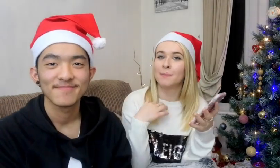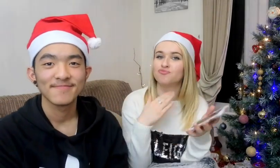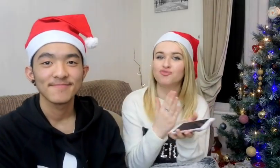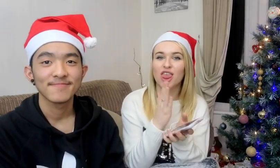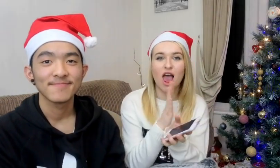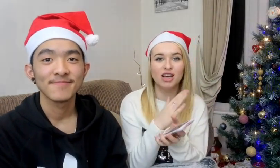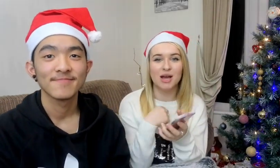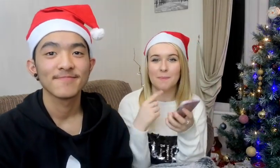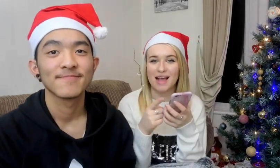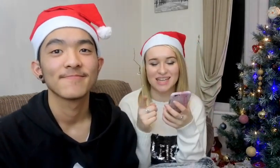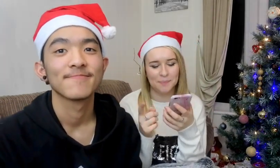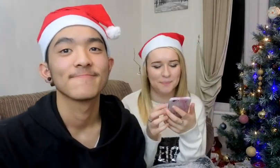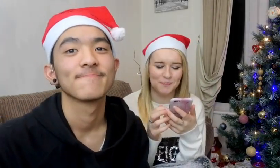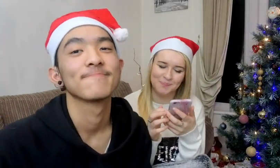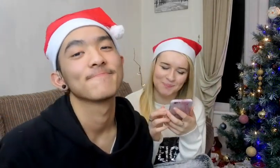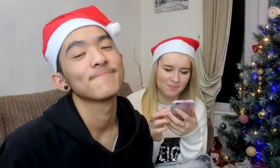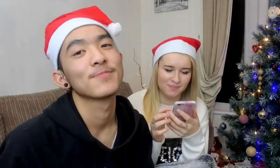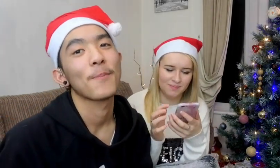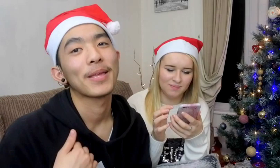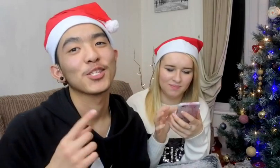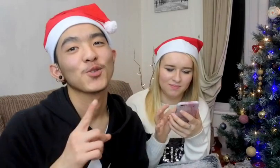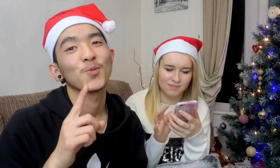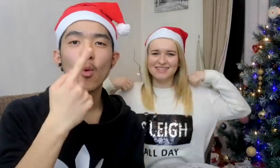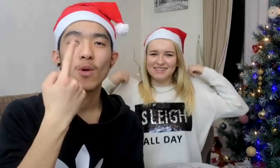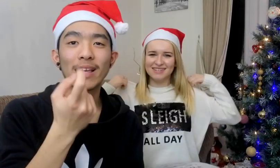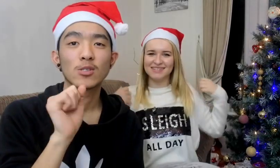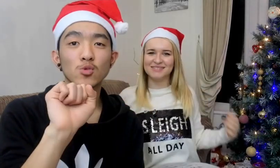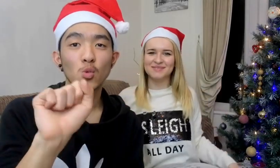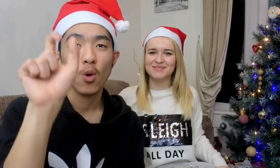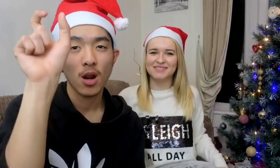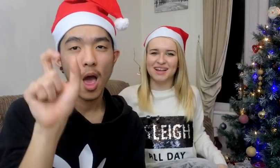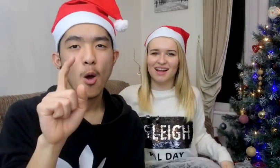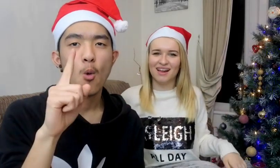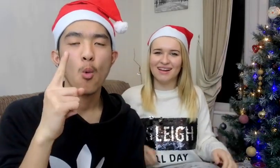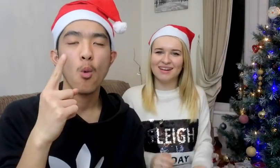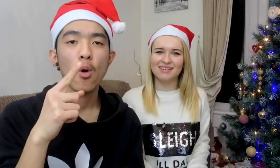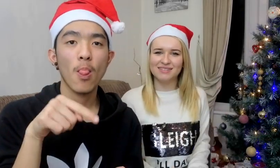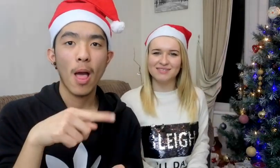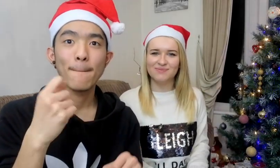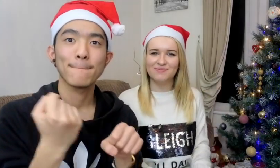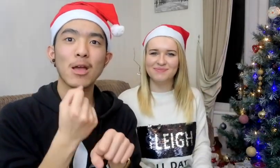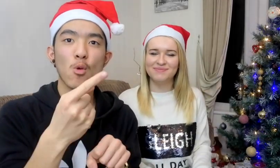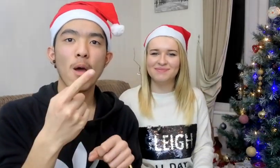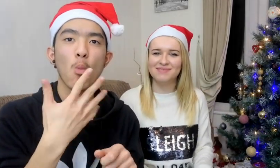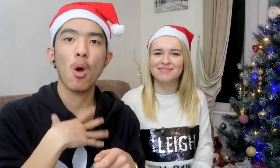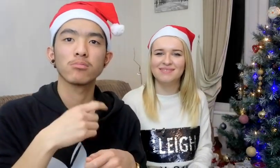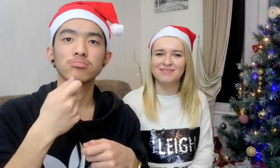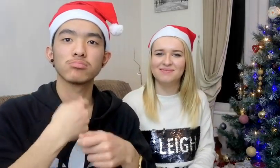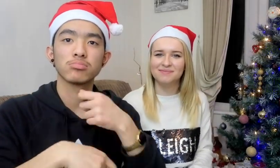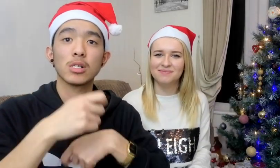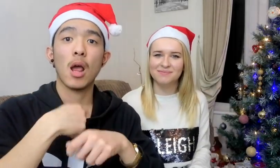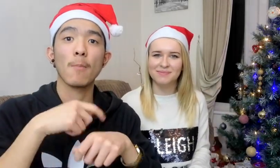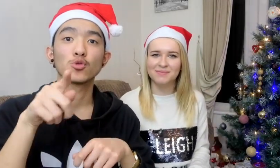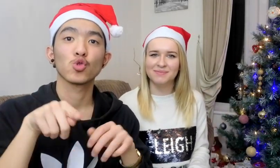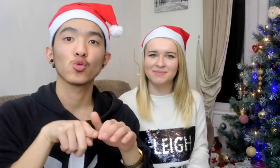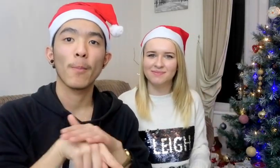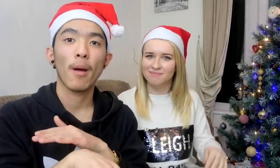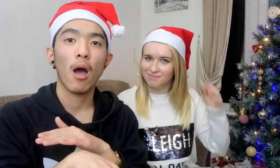J: I am so glad that I met you B: Me too! Who is your idol that make you want to be Youtuber?